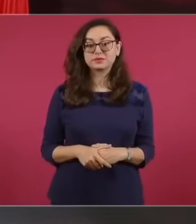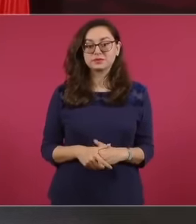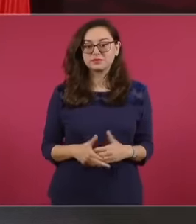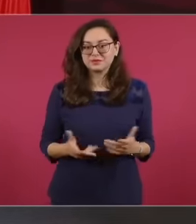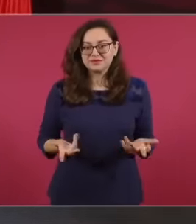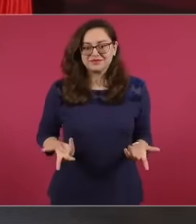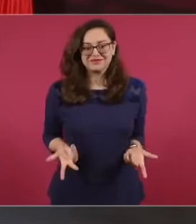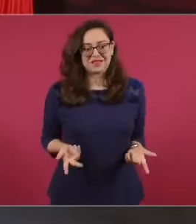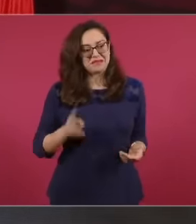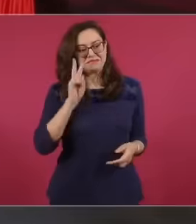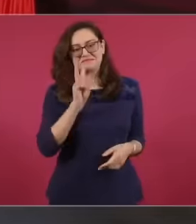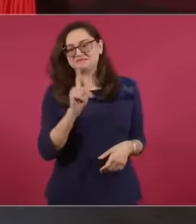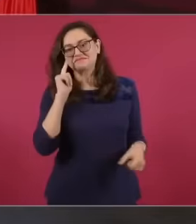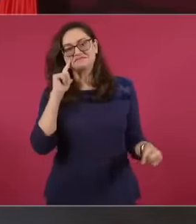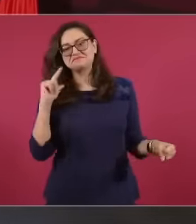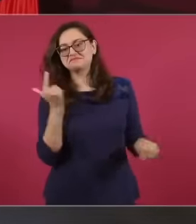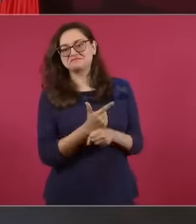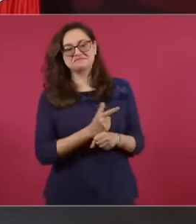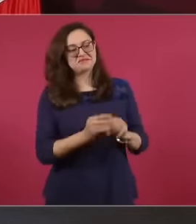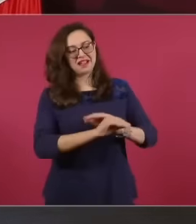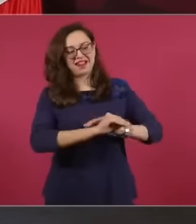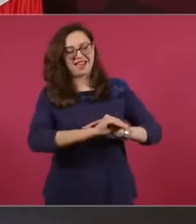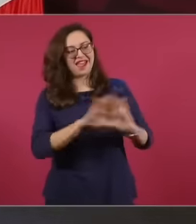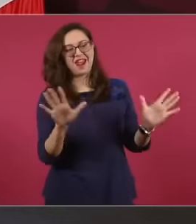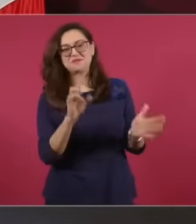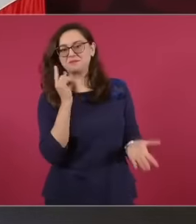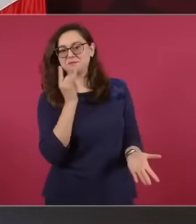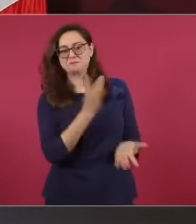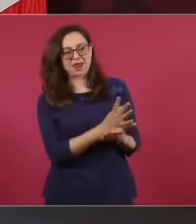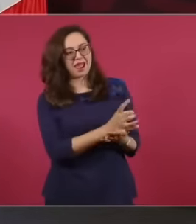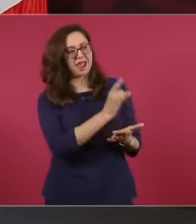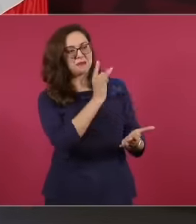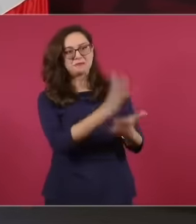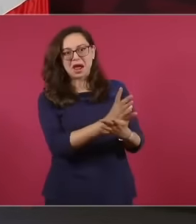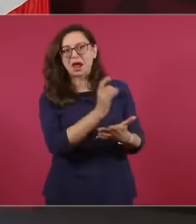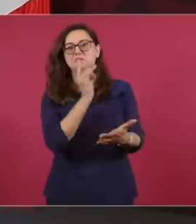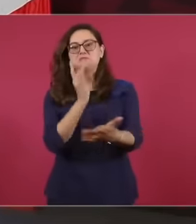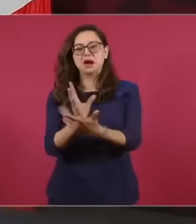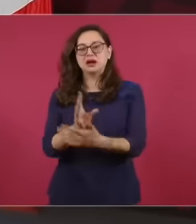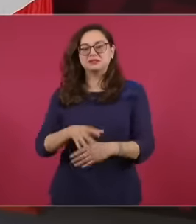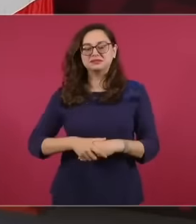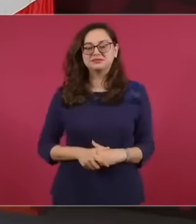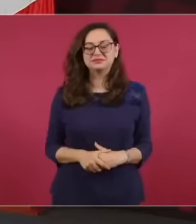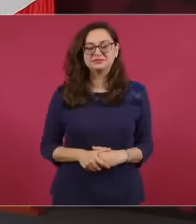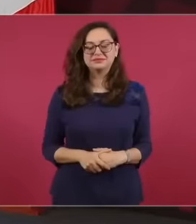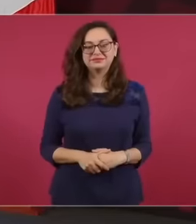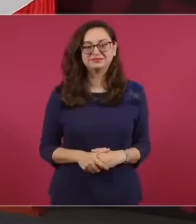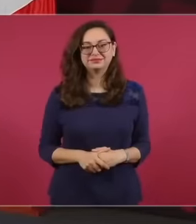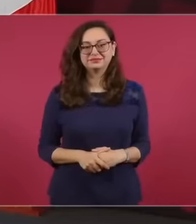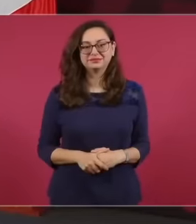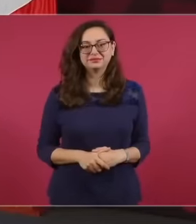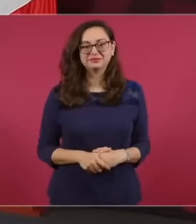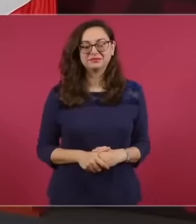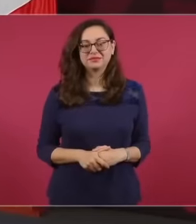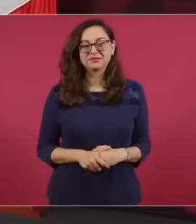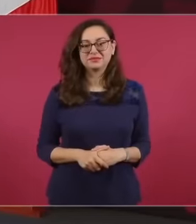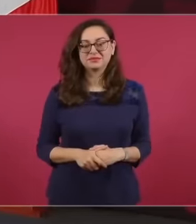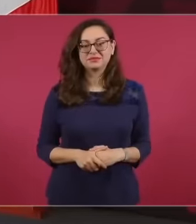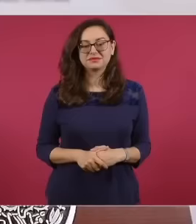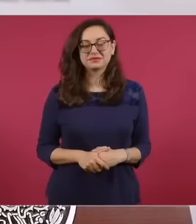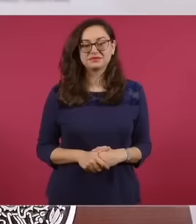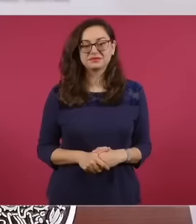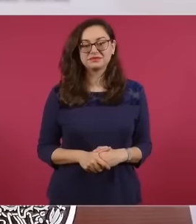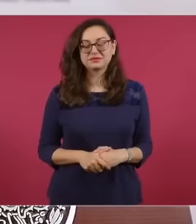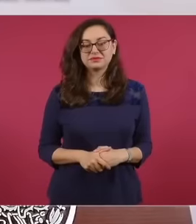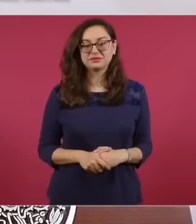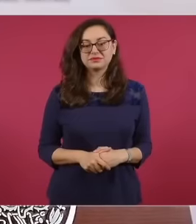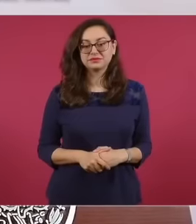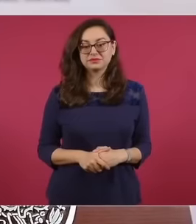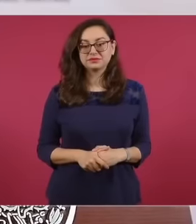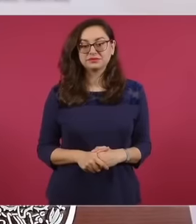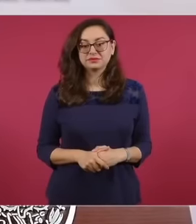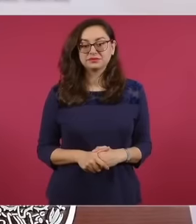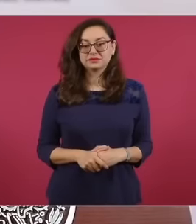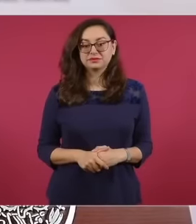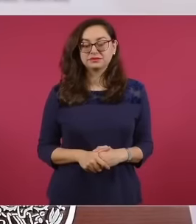getting naked, they are